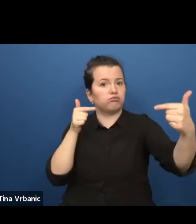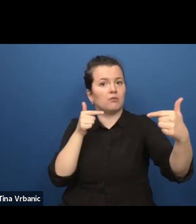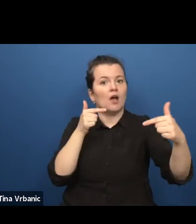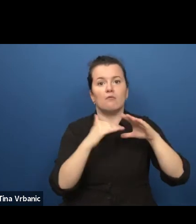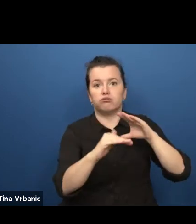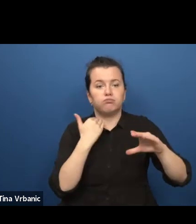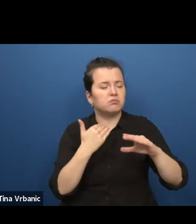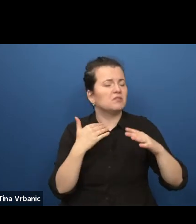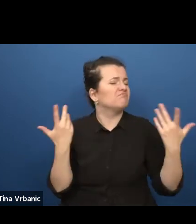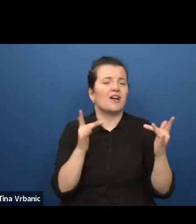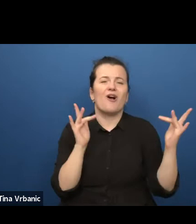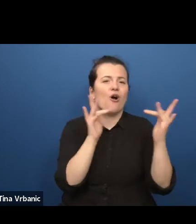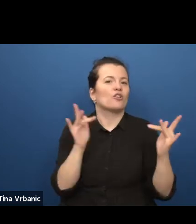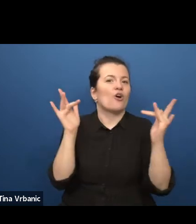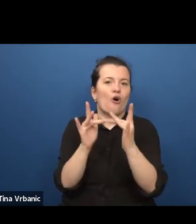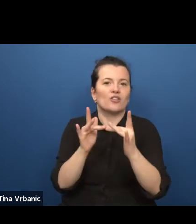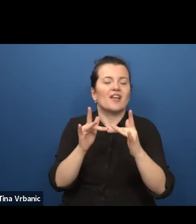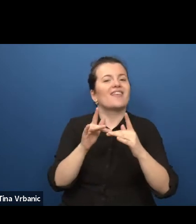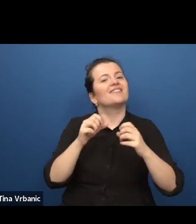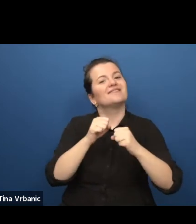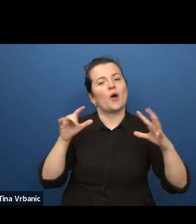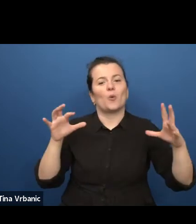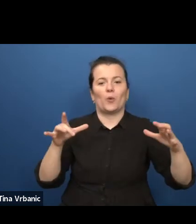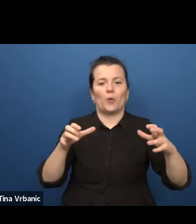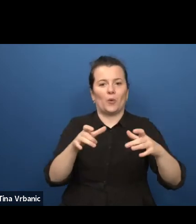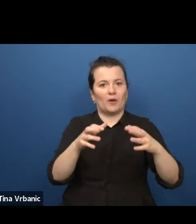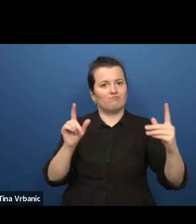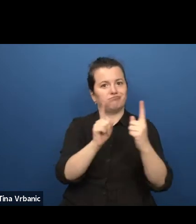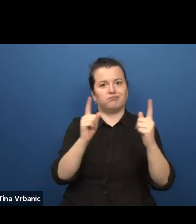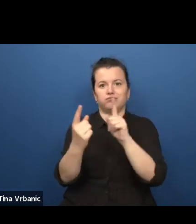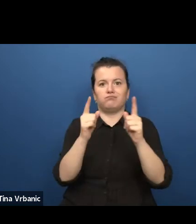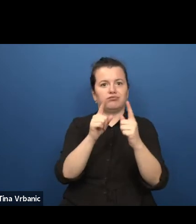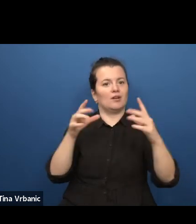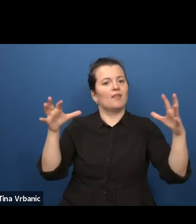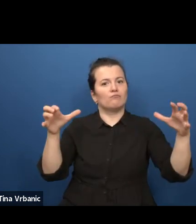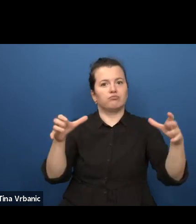From there, the exchange of ideas starts, the solidarity, the engagement